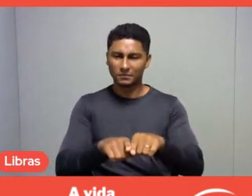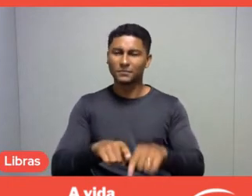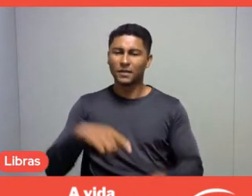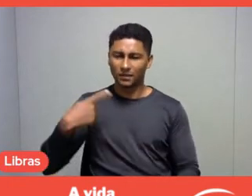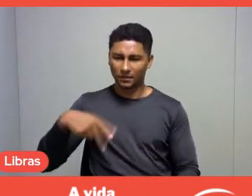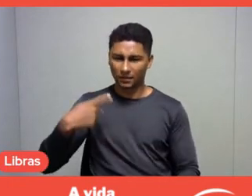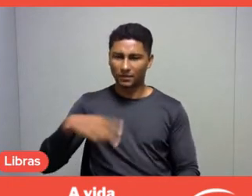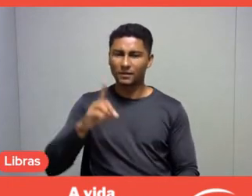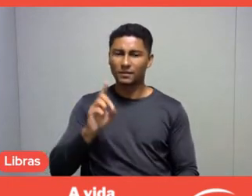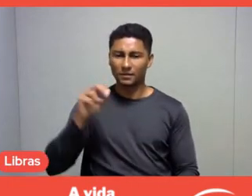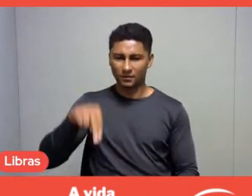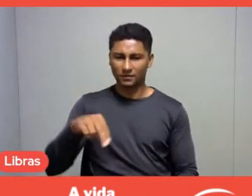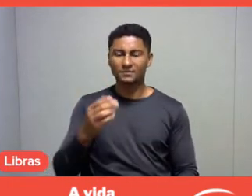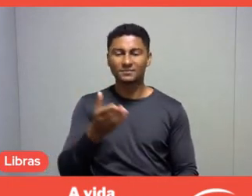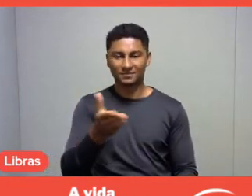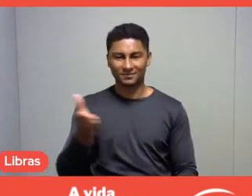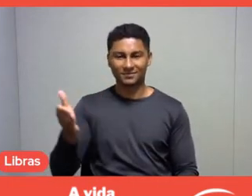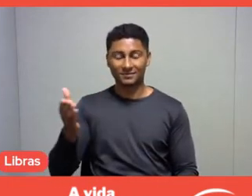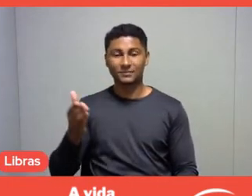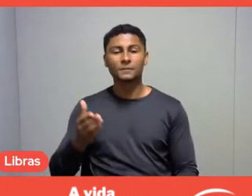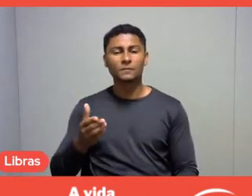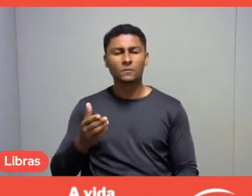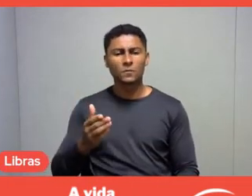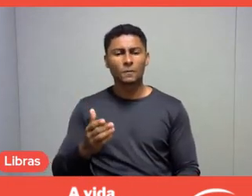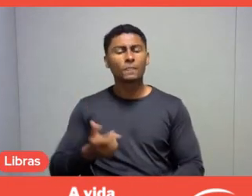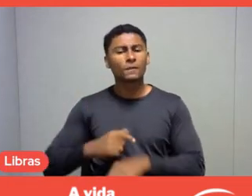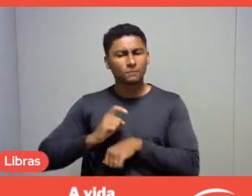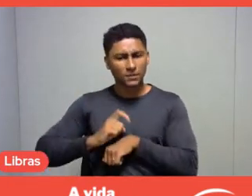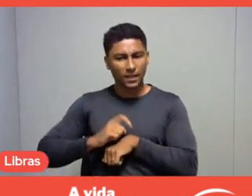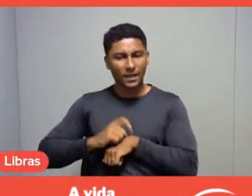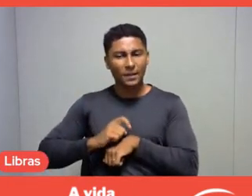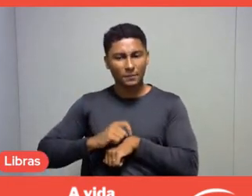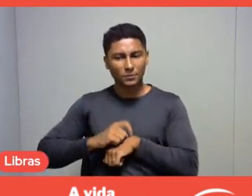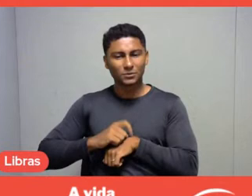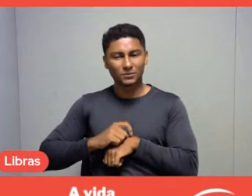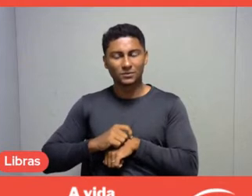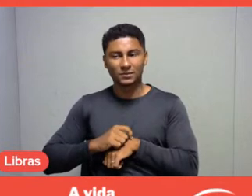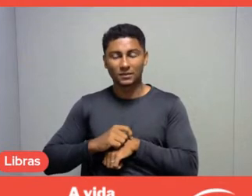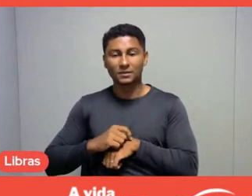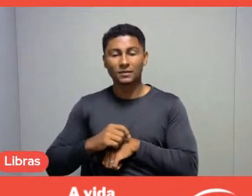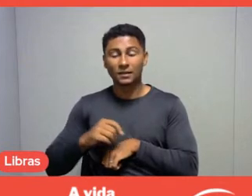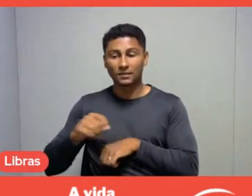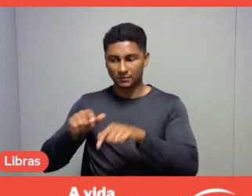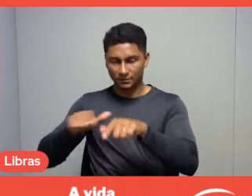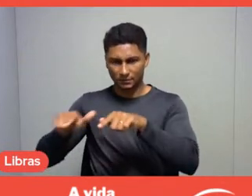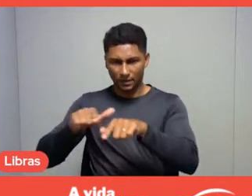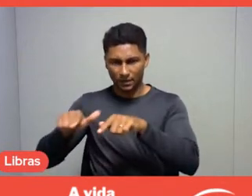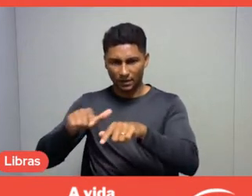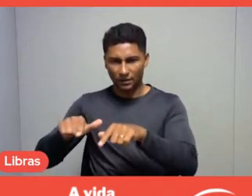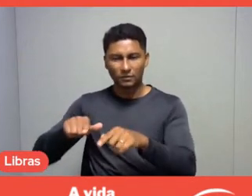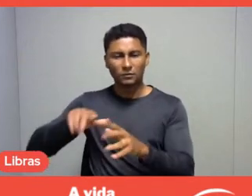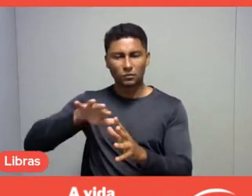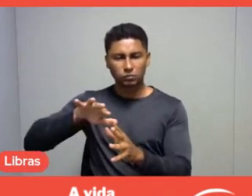who made available a little time, you know, within working hours, to record with us